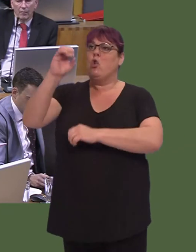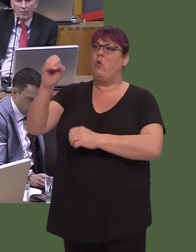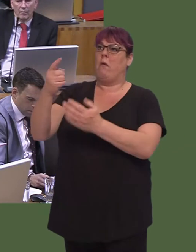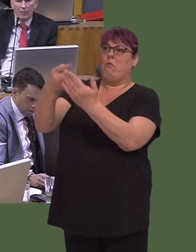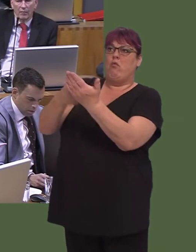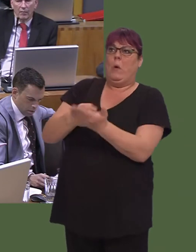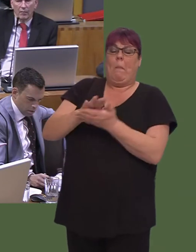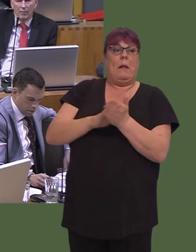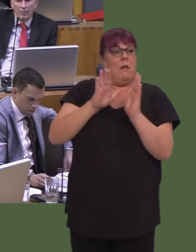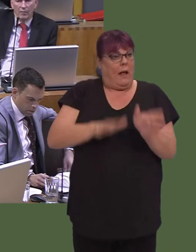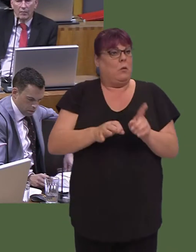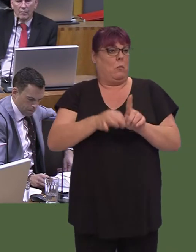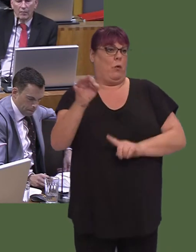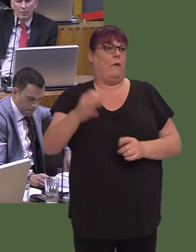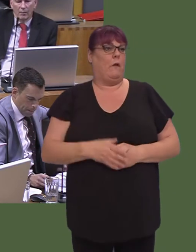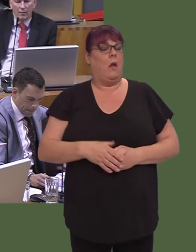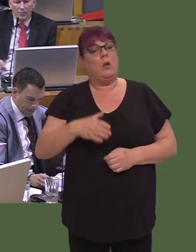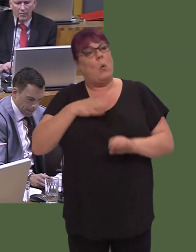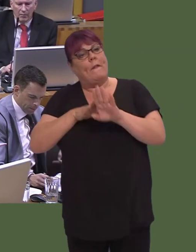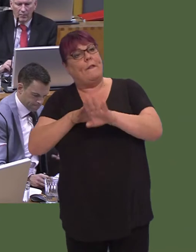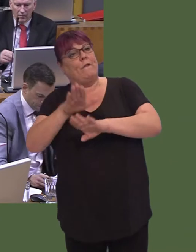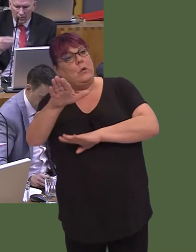I would not want to see a situation in the future where we went backwards because of